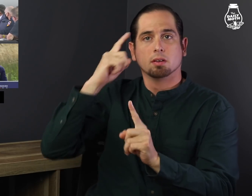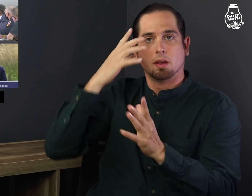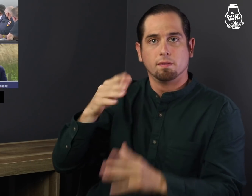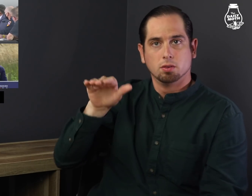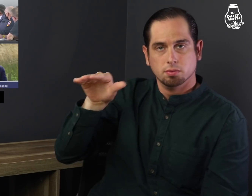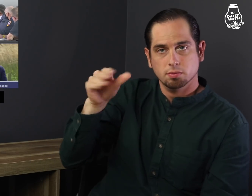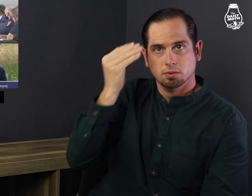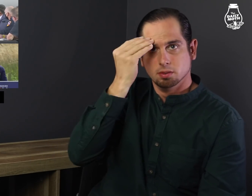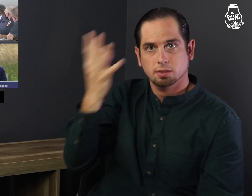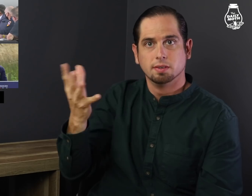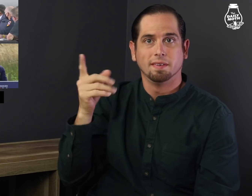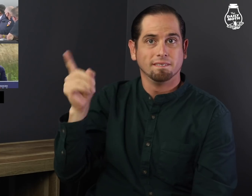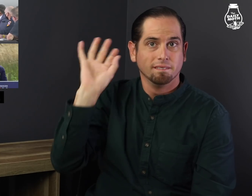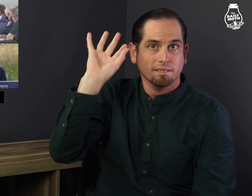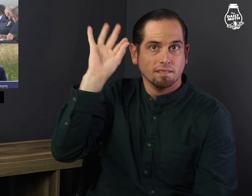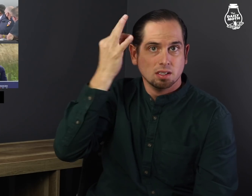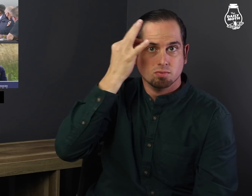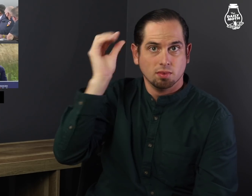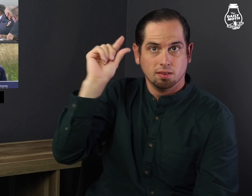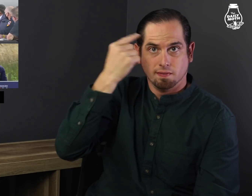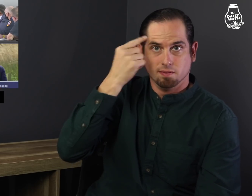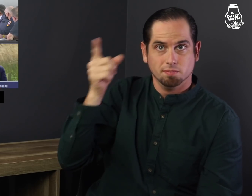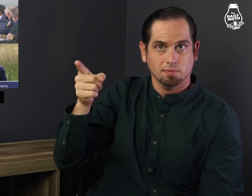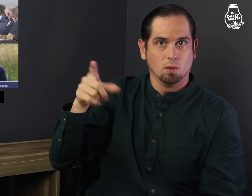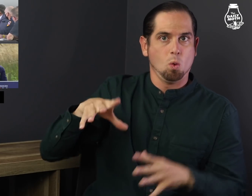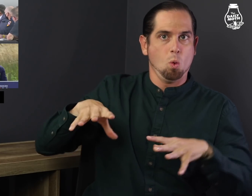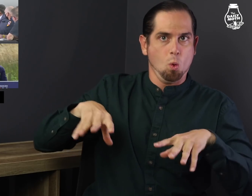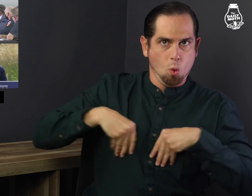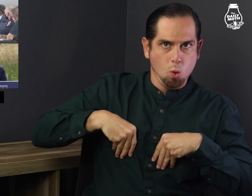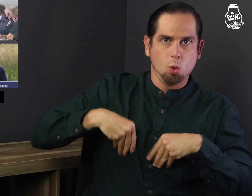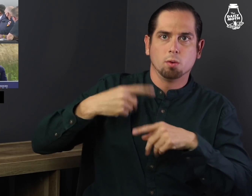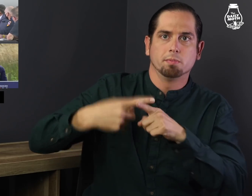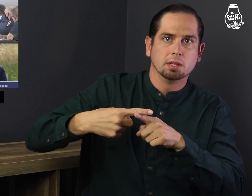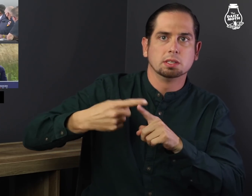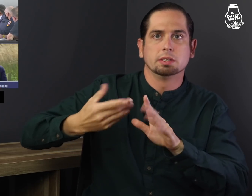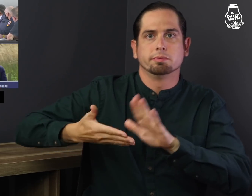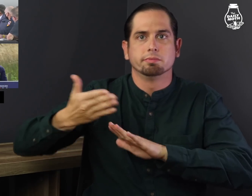pointed out that the federal government owns and